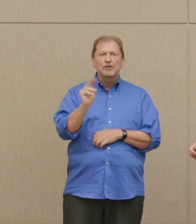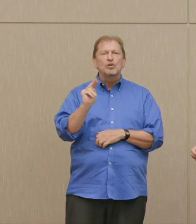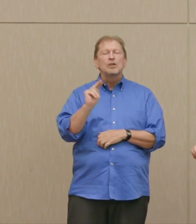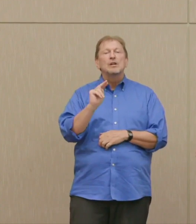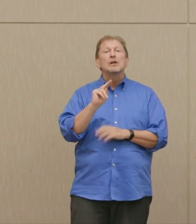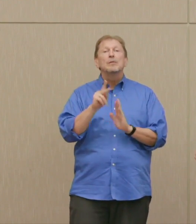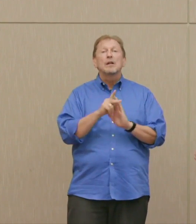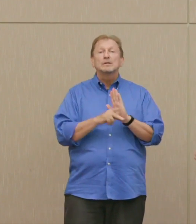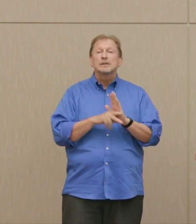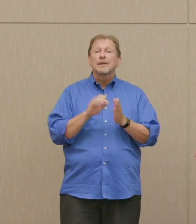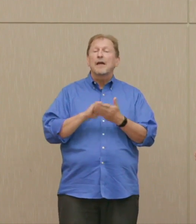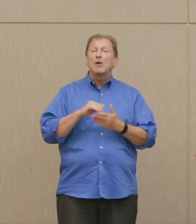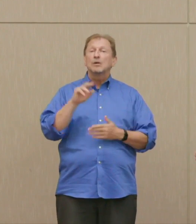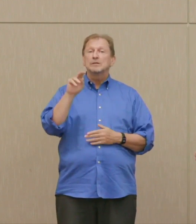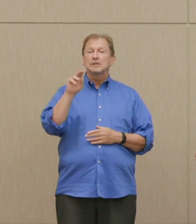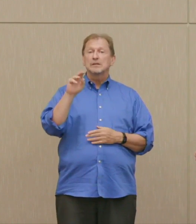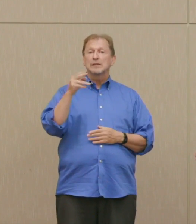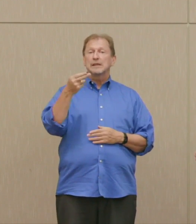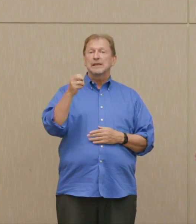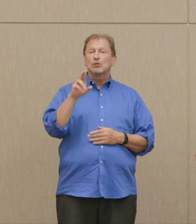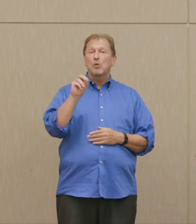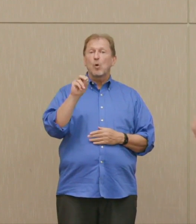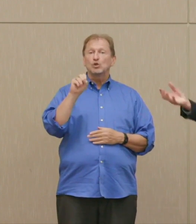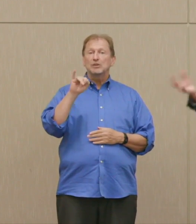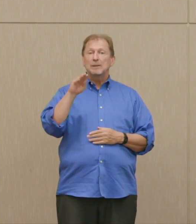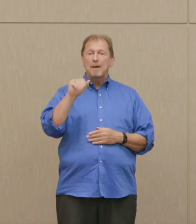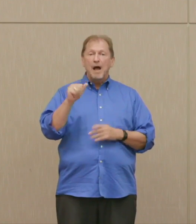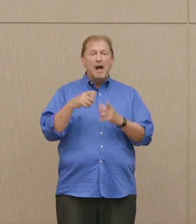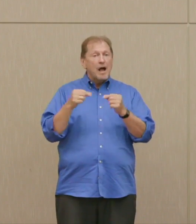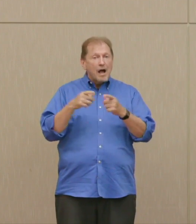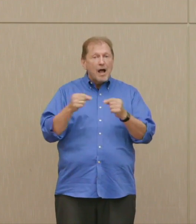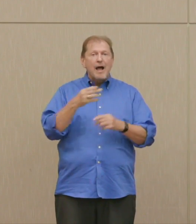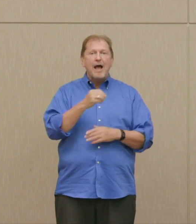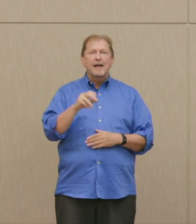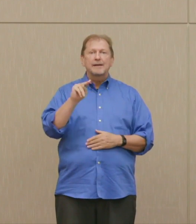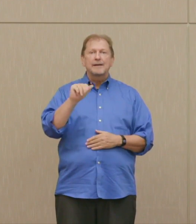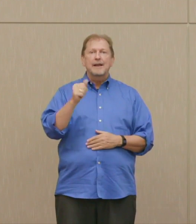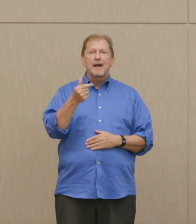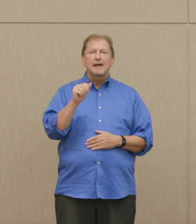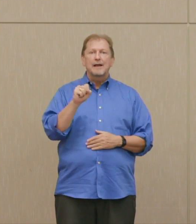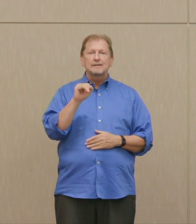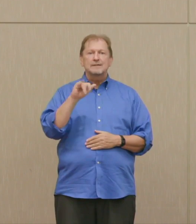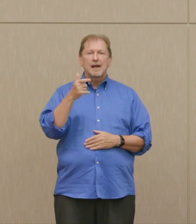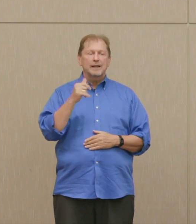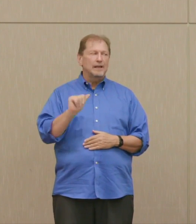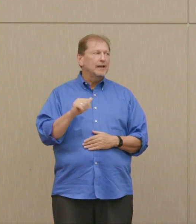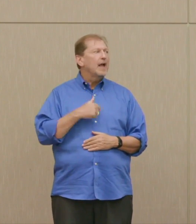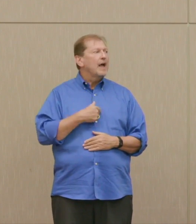Nagasaki bombings. Dr. Ellsberg: I'm led back now into my memory very much.